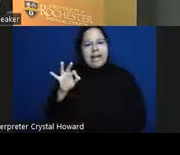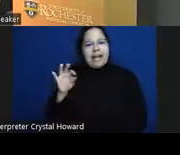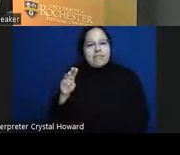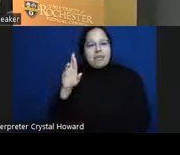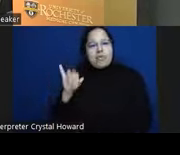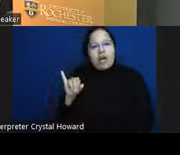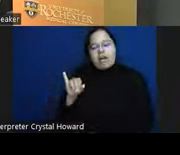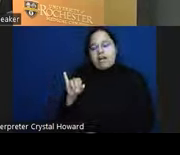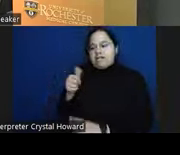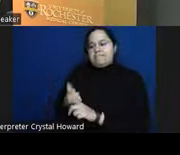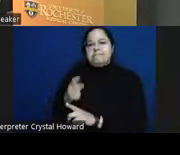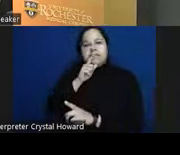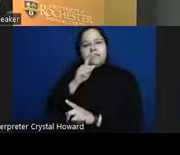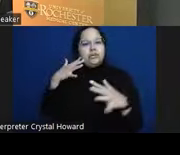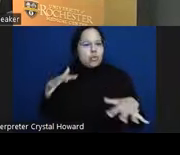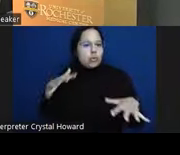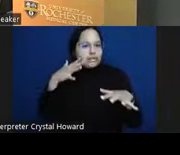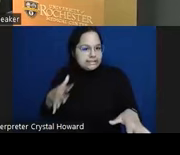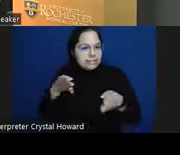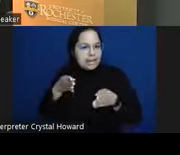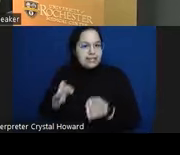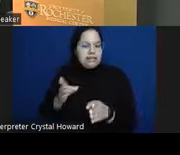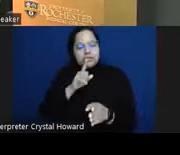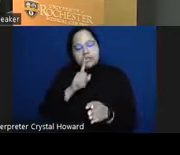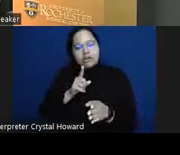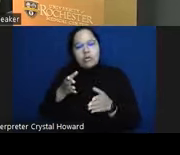and so there are ways of getting around that but um I would say a lot of them could just be noise